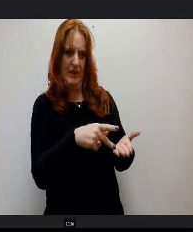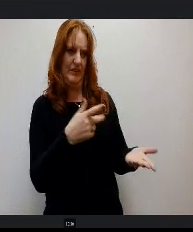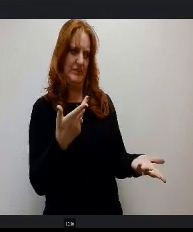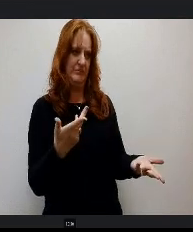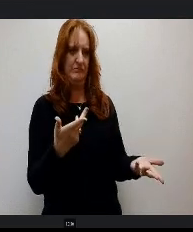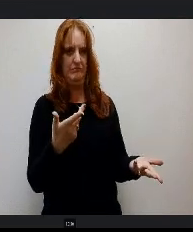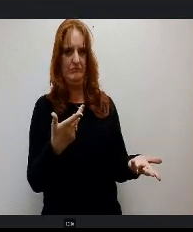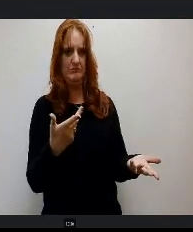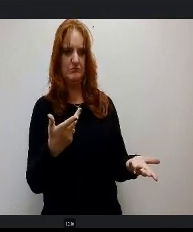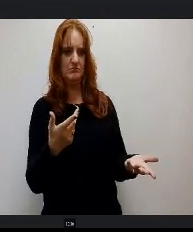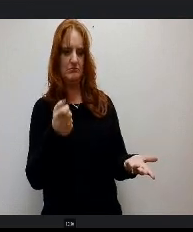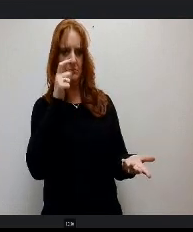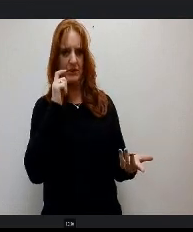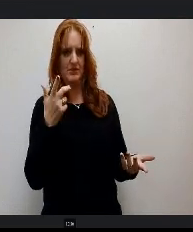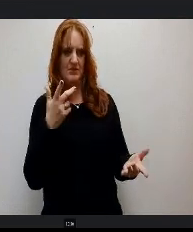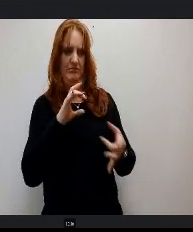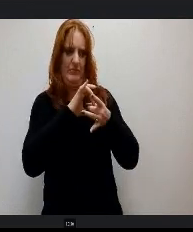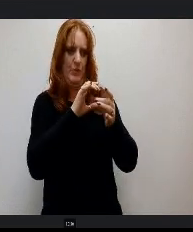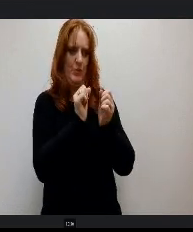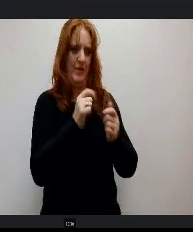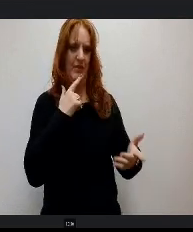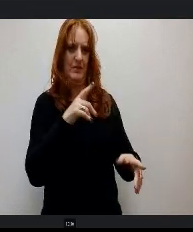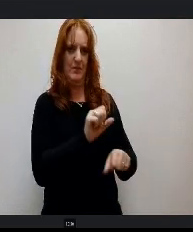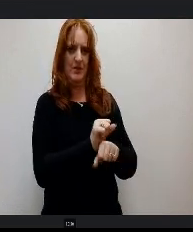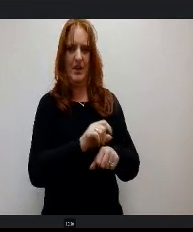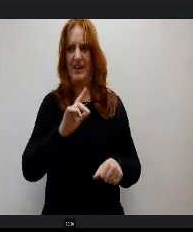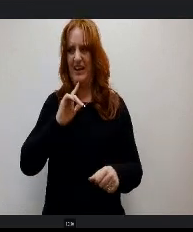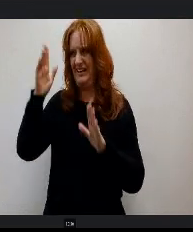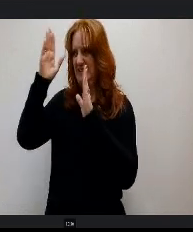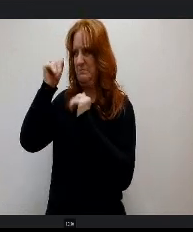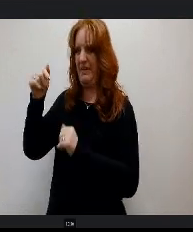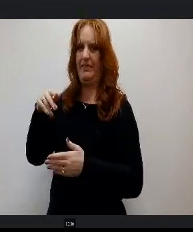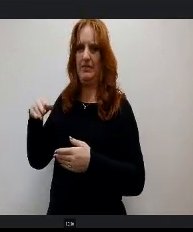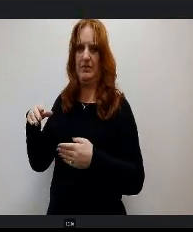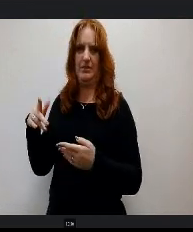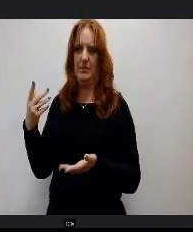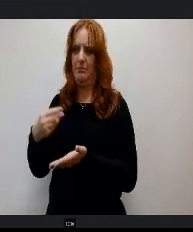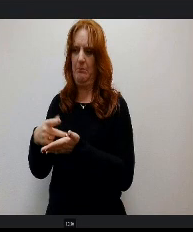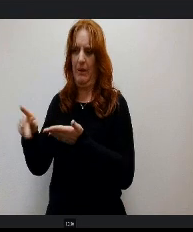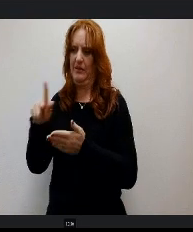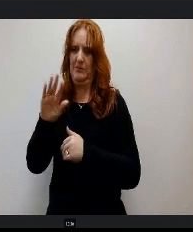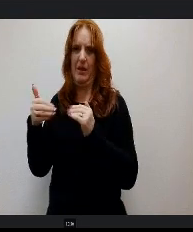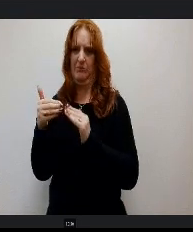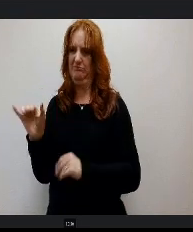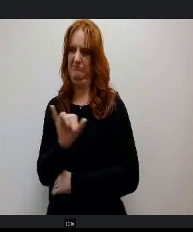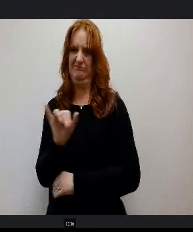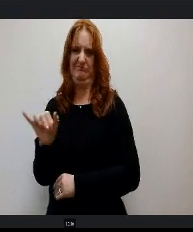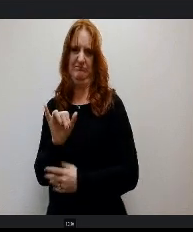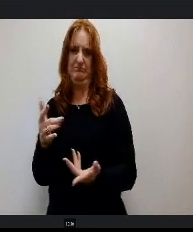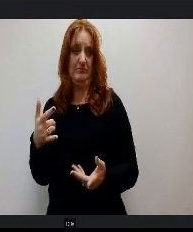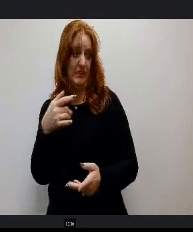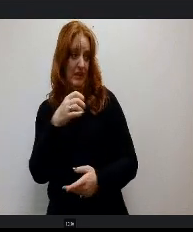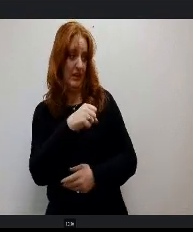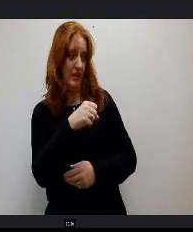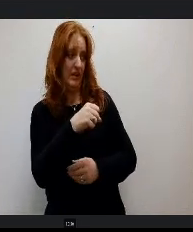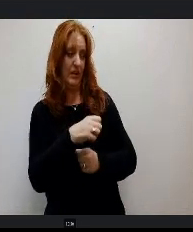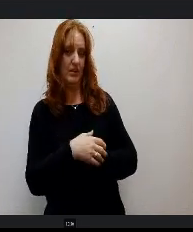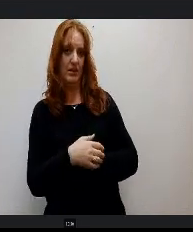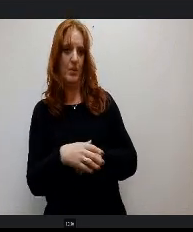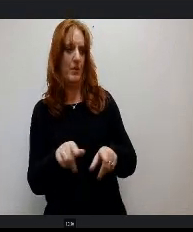positions. I suspect the dollars come out just about the same either way. And the other thing is then we maintain our competitiveness in that area area as well, OK.